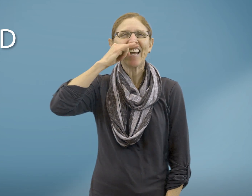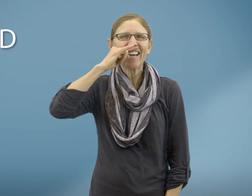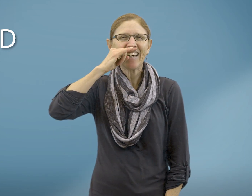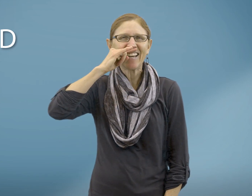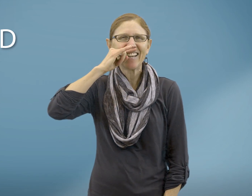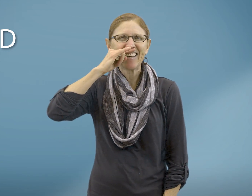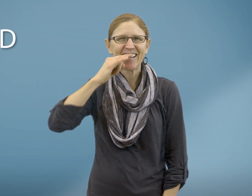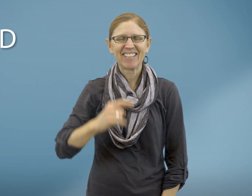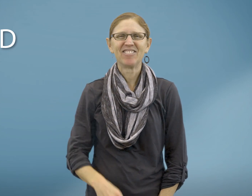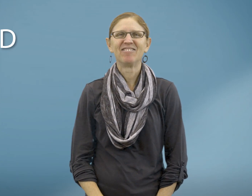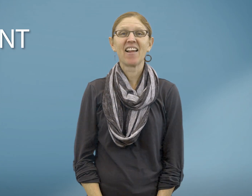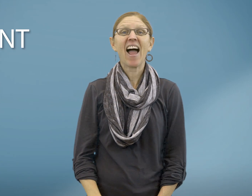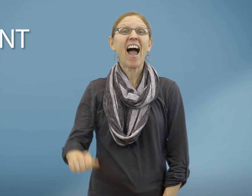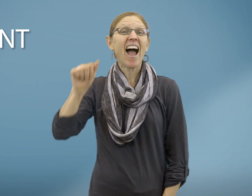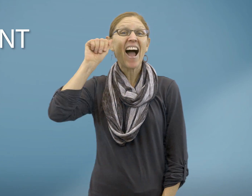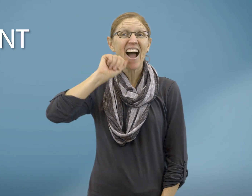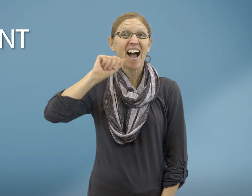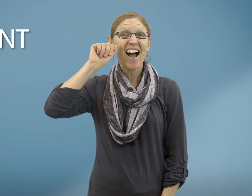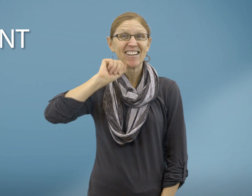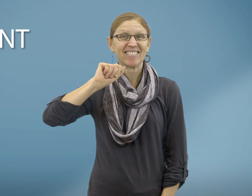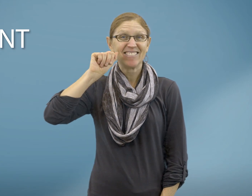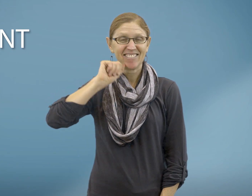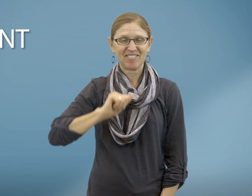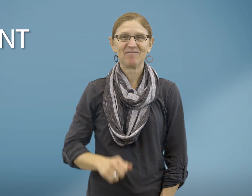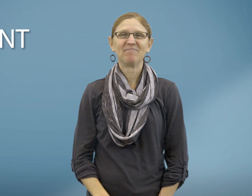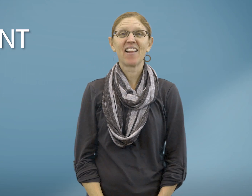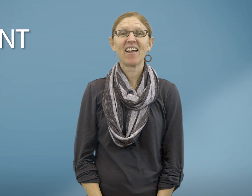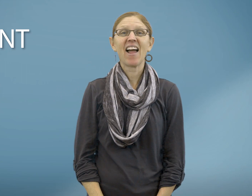Kid Aunt